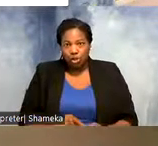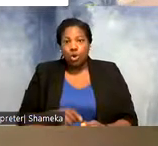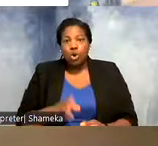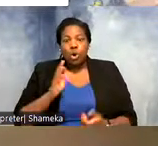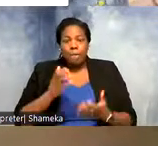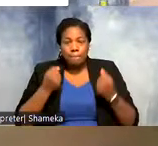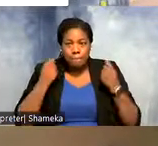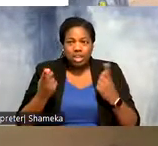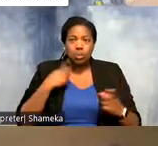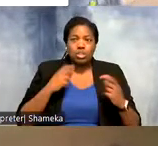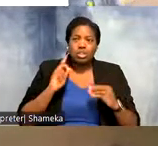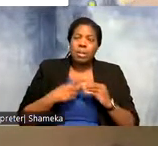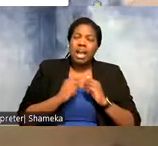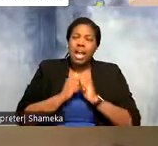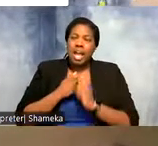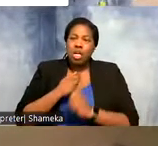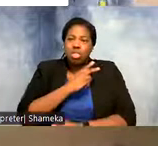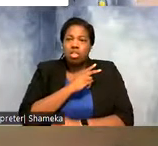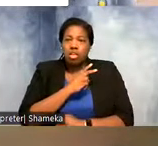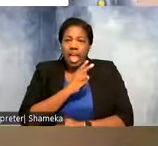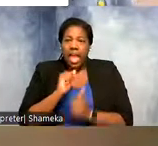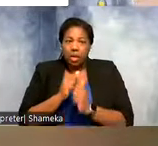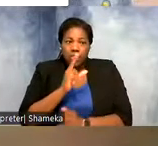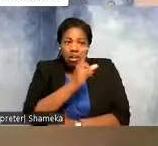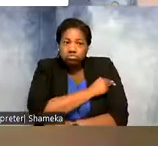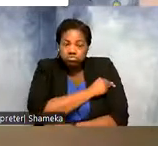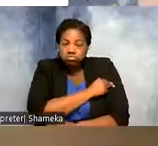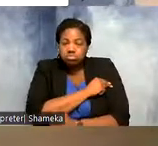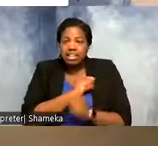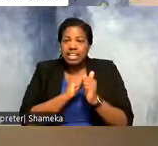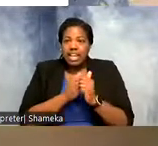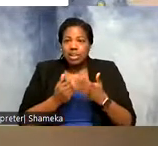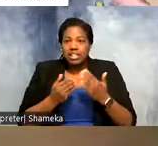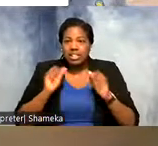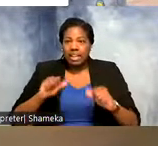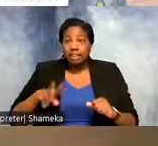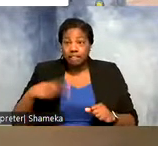about like how the tags are attached and how easily they can fall off that could potentially